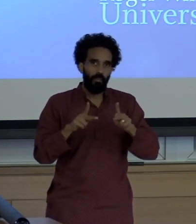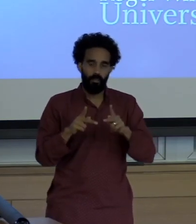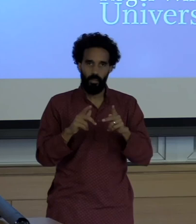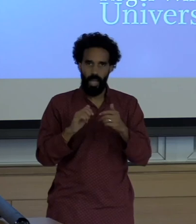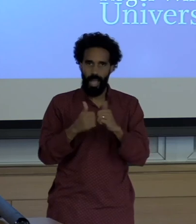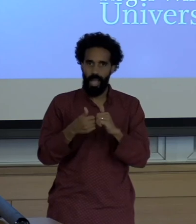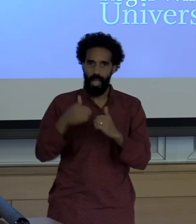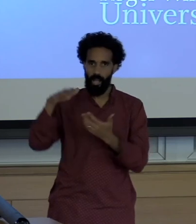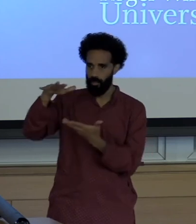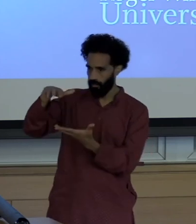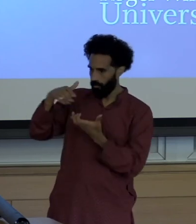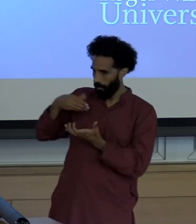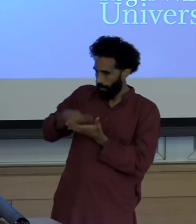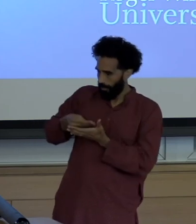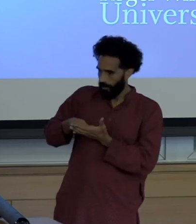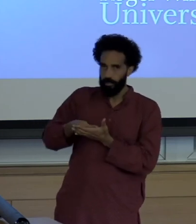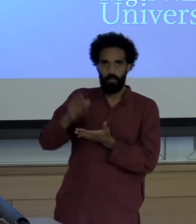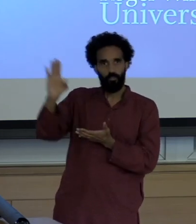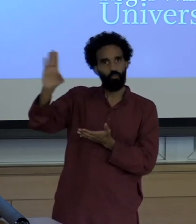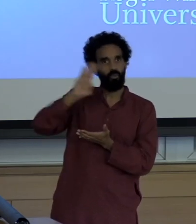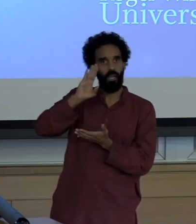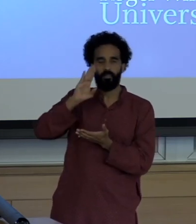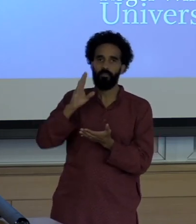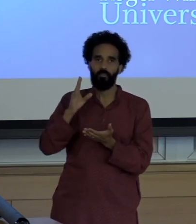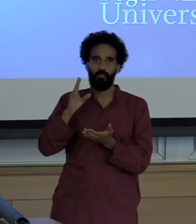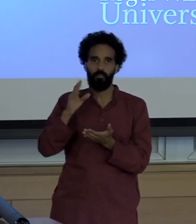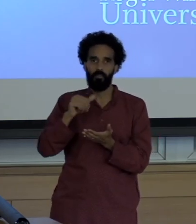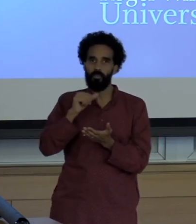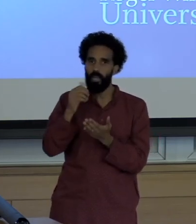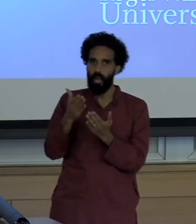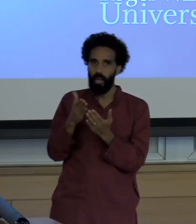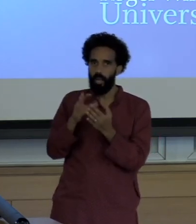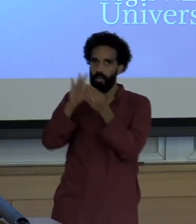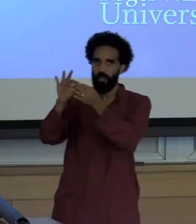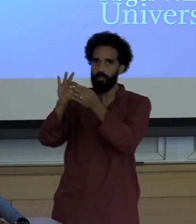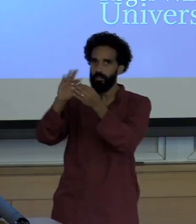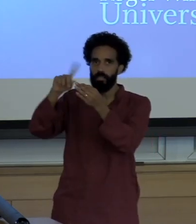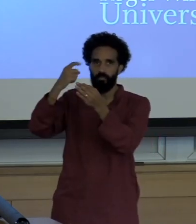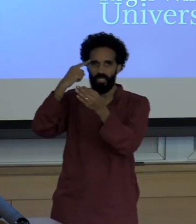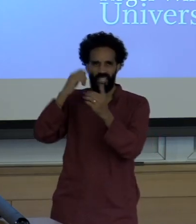Create another infrastructure for the monies or resources to get to the places it needs to go?